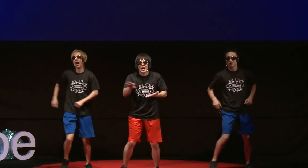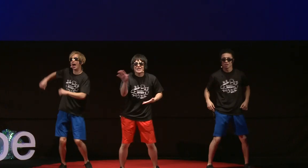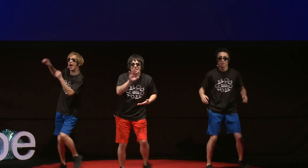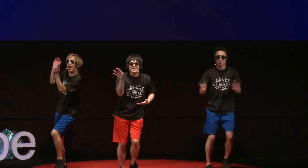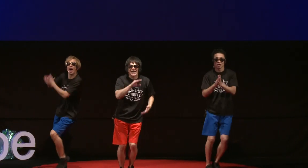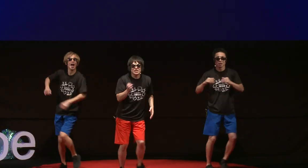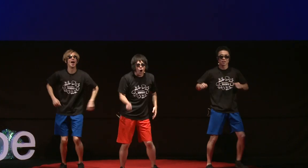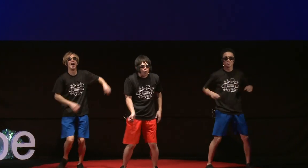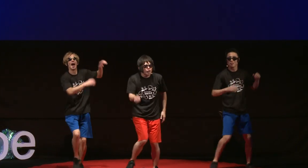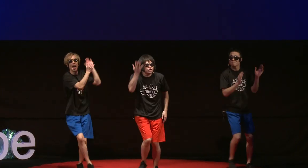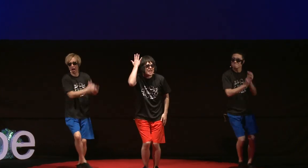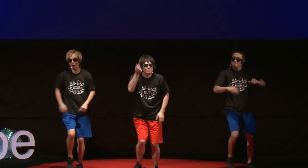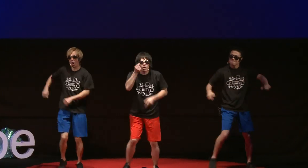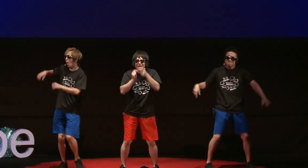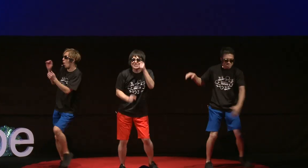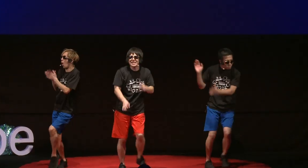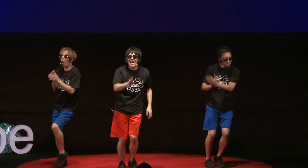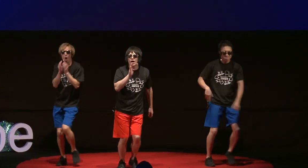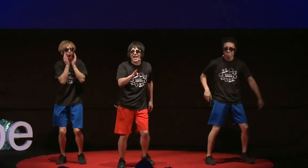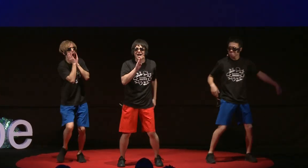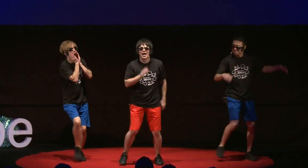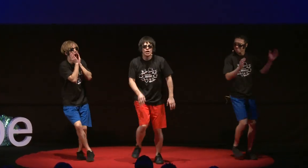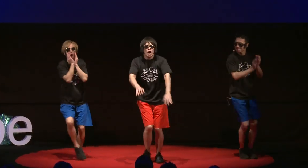it becomes a sad language that you forget about.